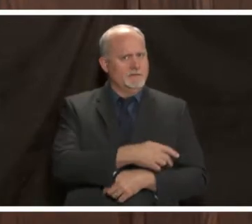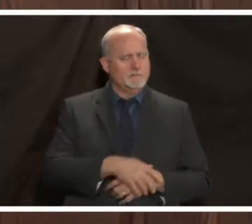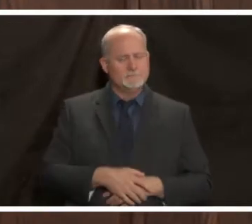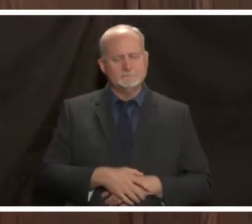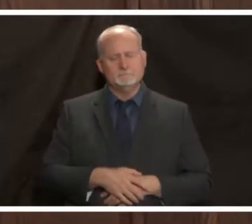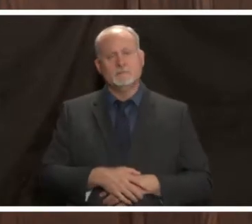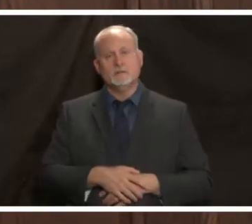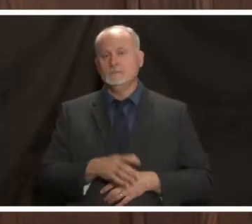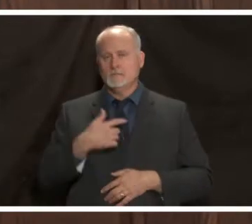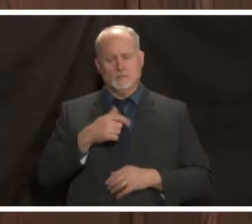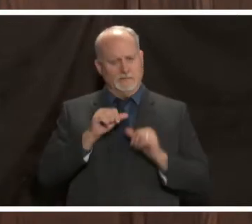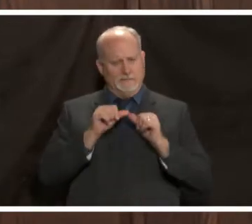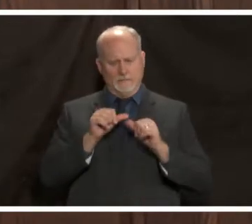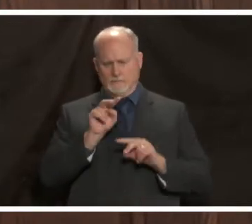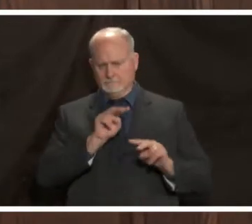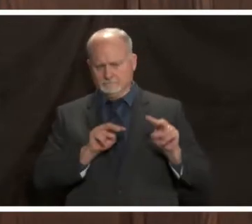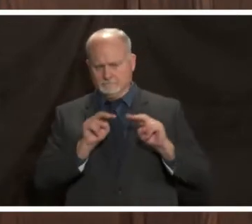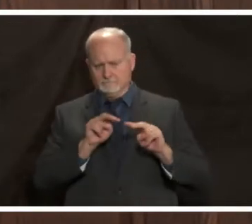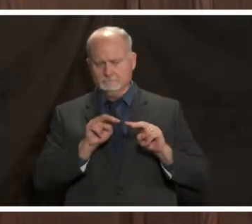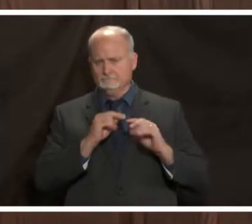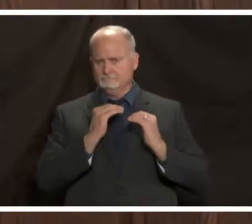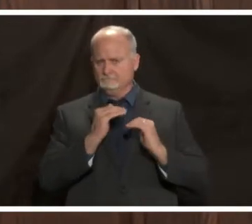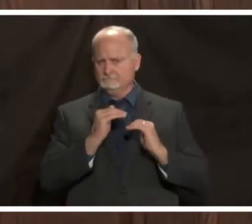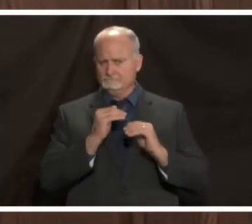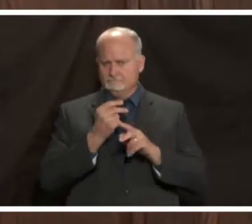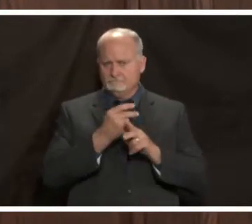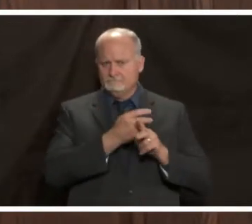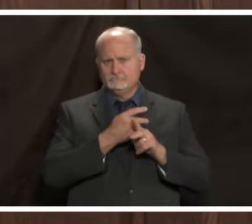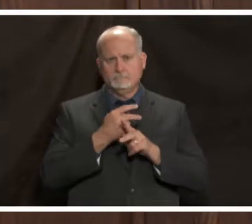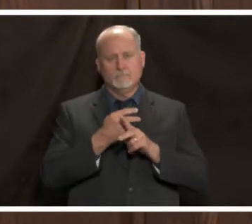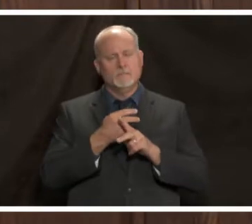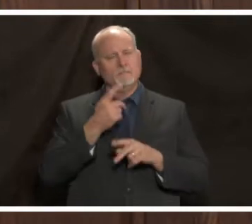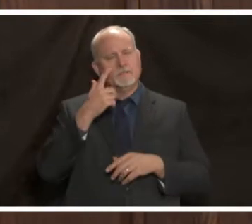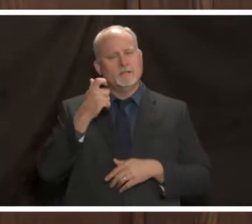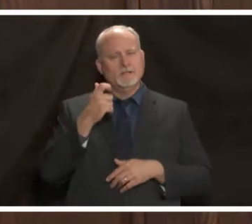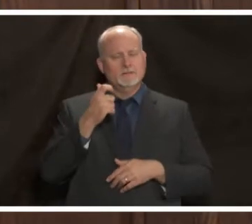that we're continuing to monitor because we do anticipate some sporadic shortages of critical